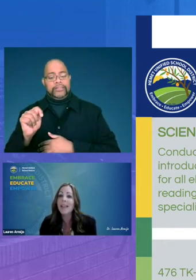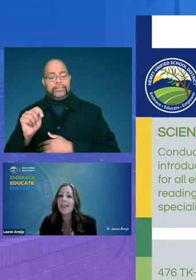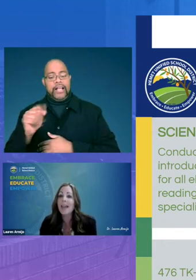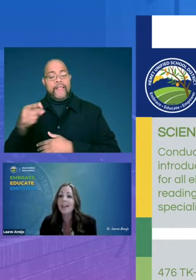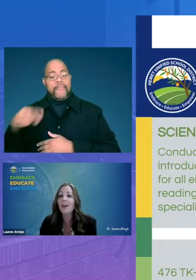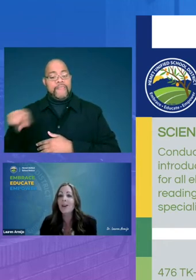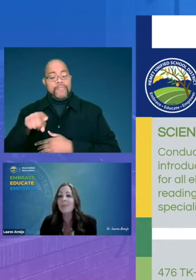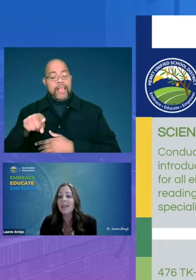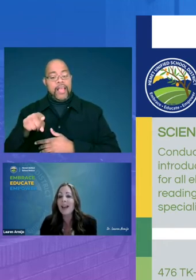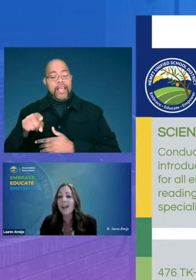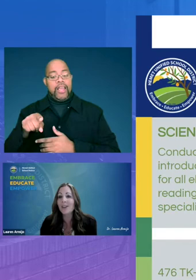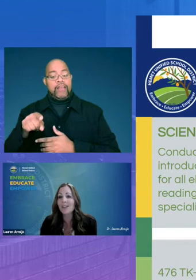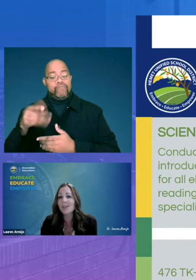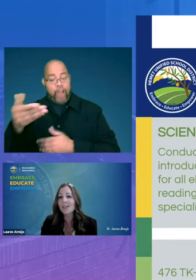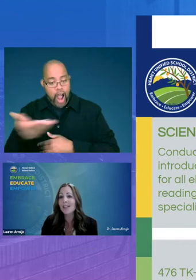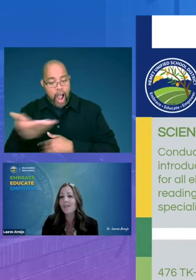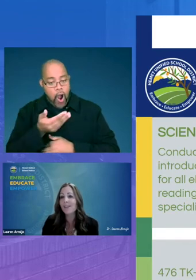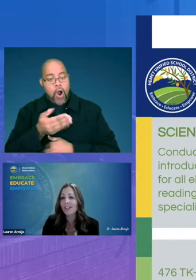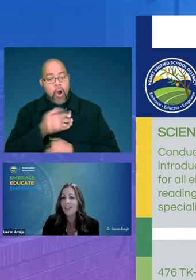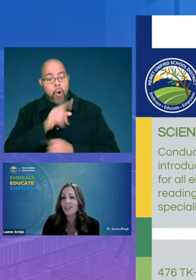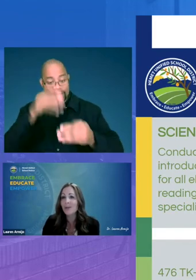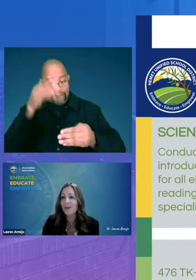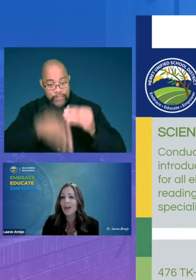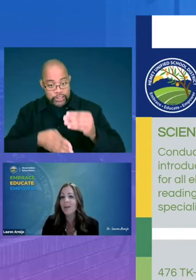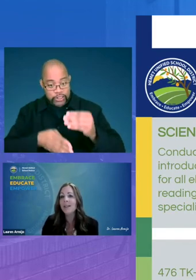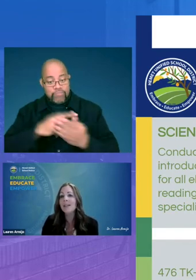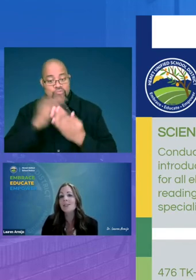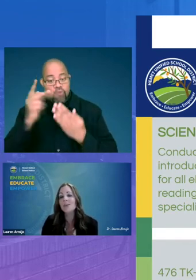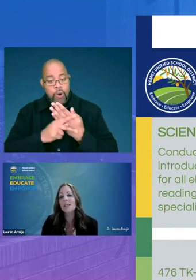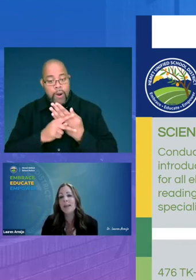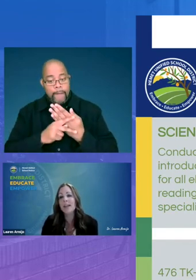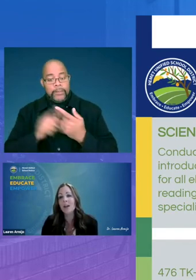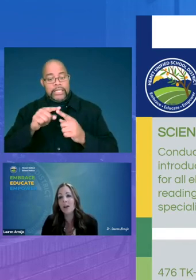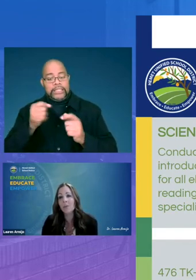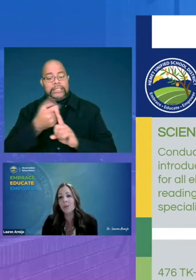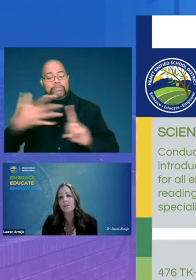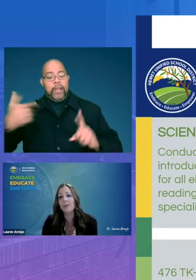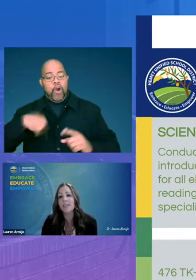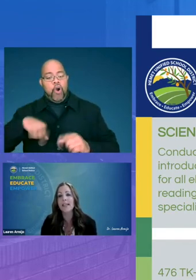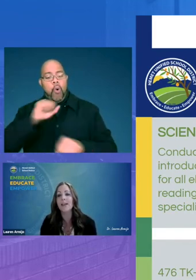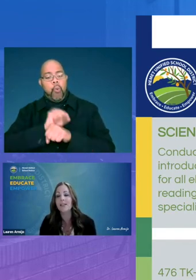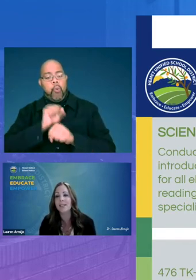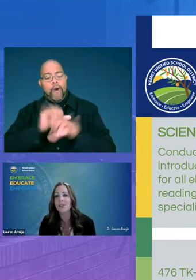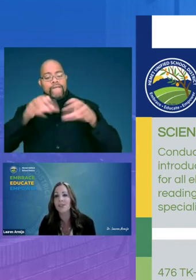then are being hired as soon as they finish the program to expand our workforce in our district